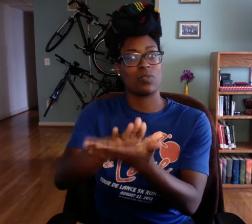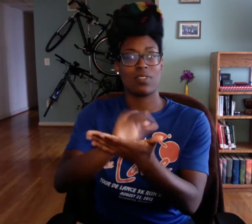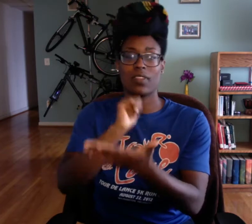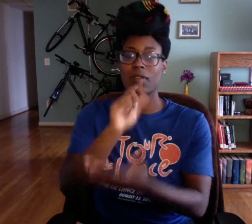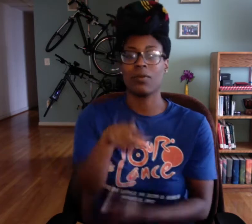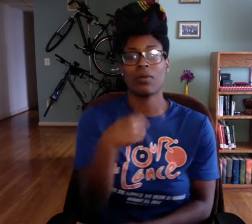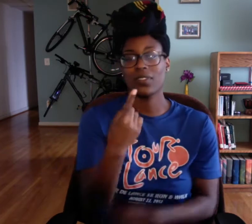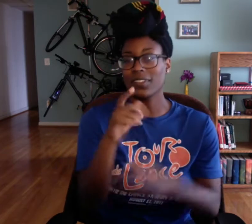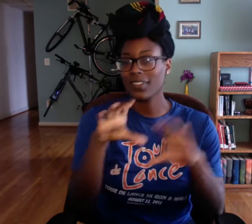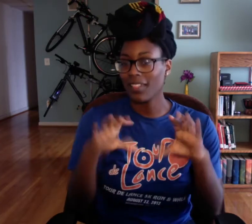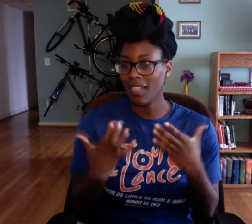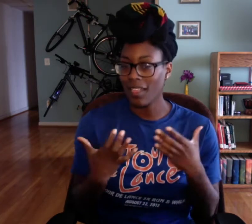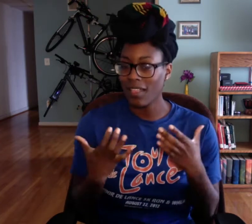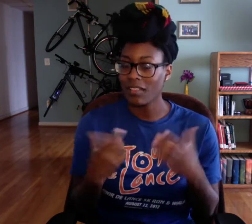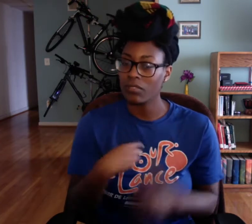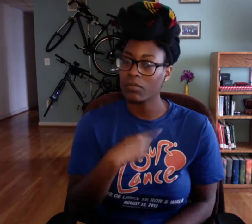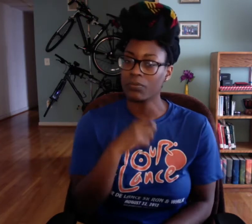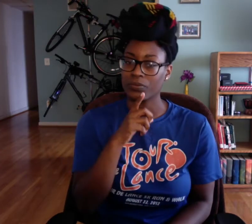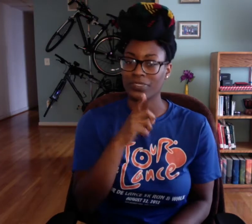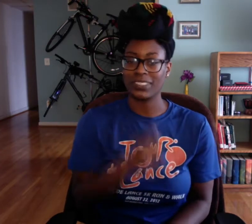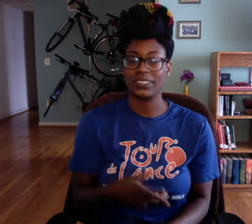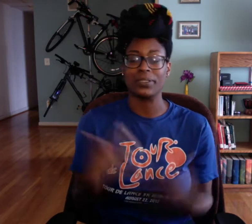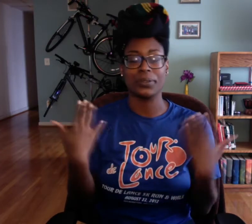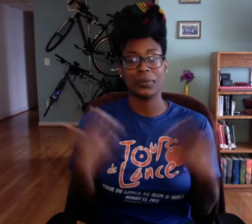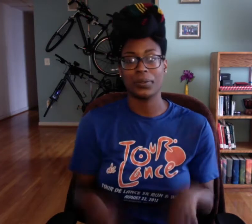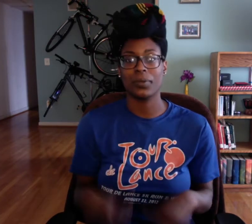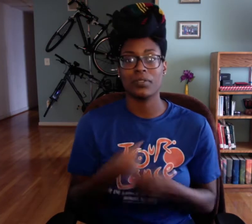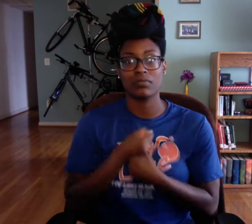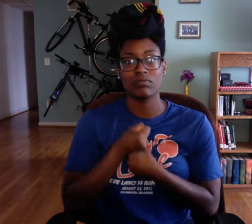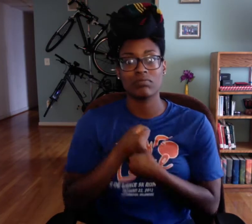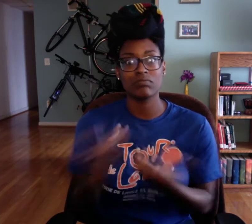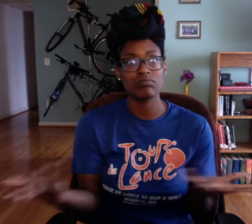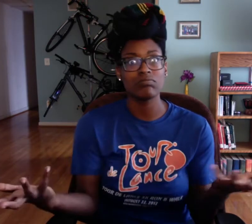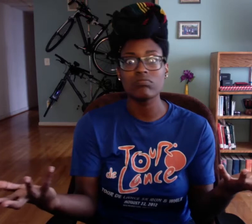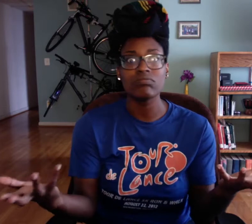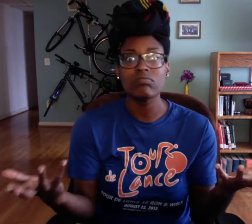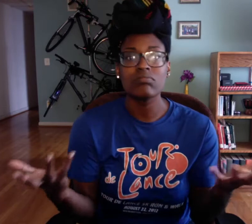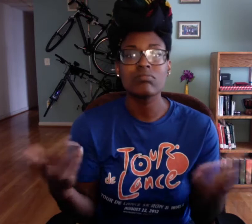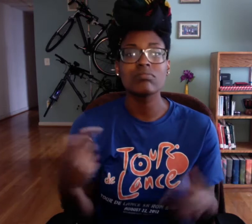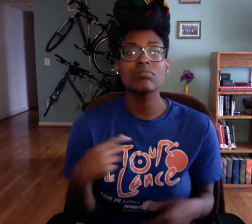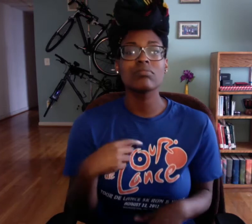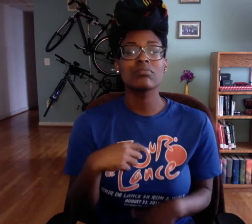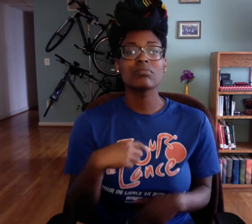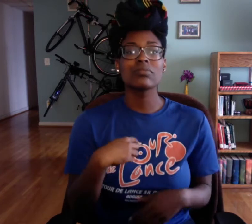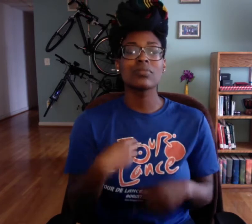in school not just class. So really its... I'm exhausted. I'm so tired.